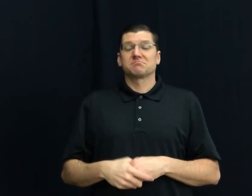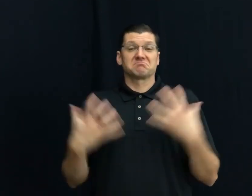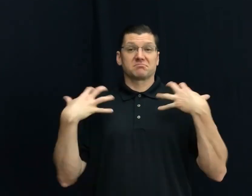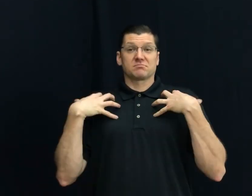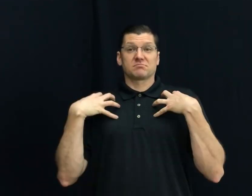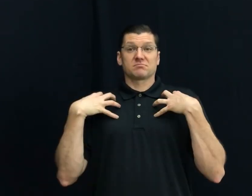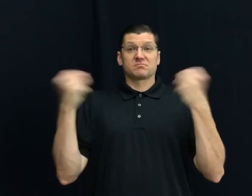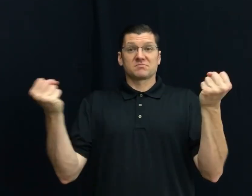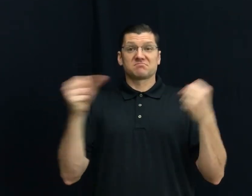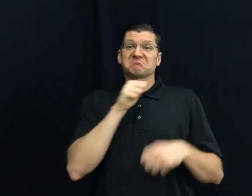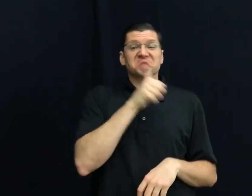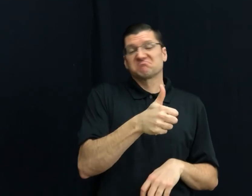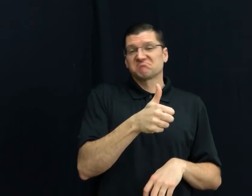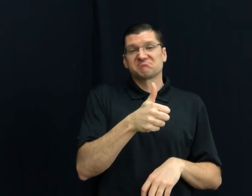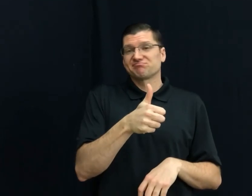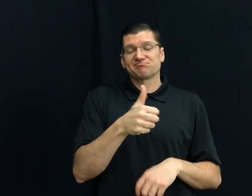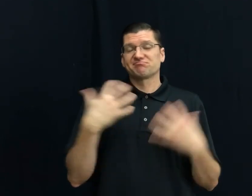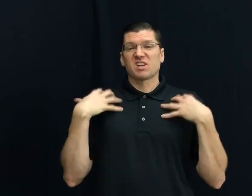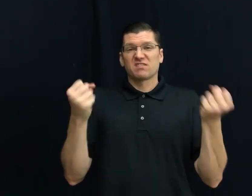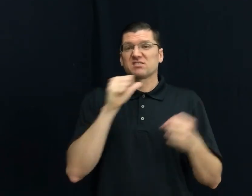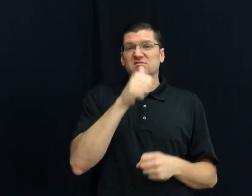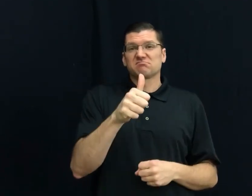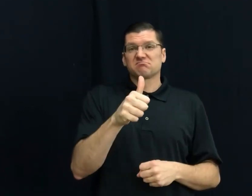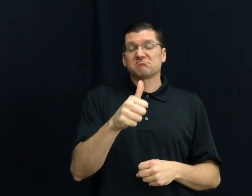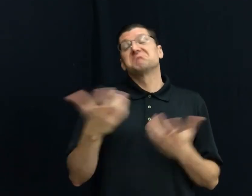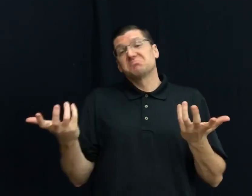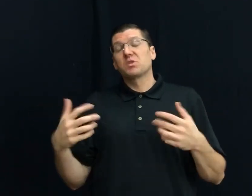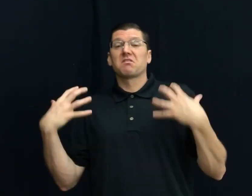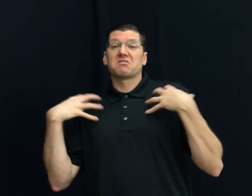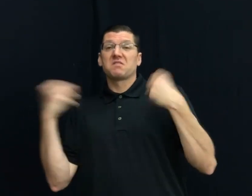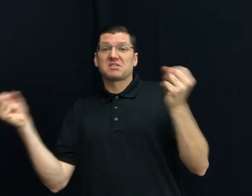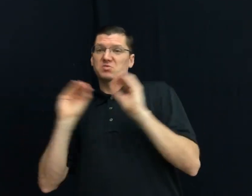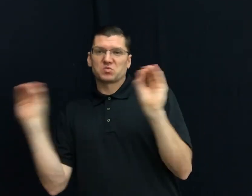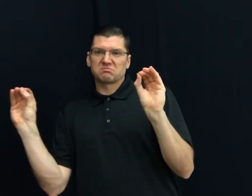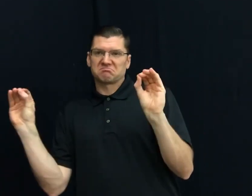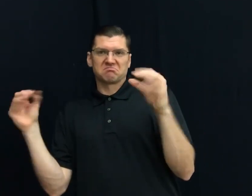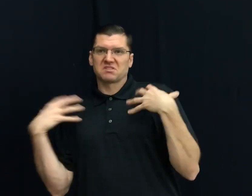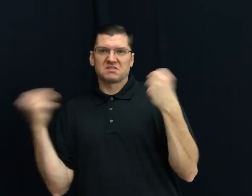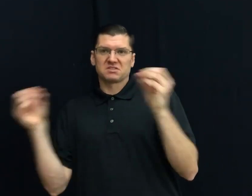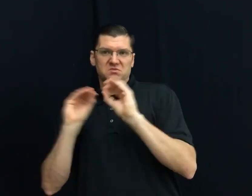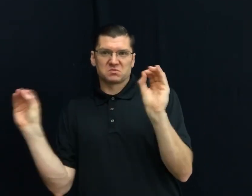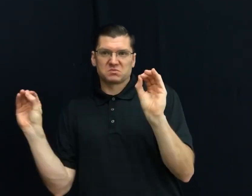64) CONFIDENT NOT / NONE